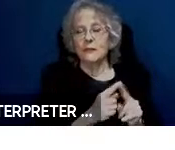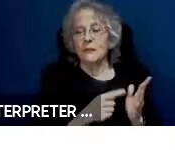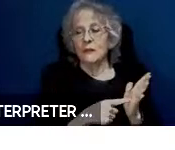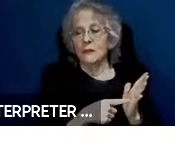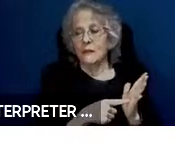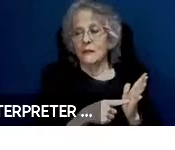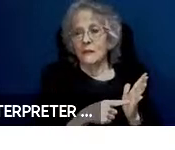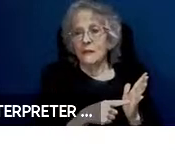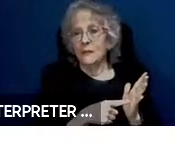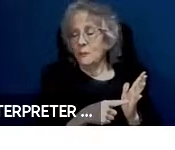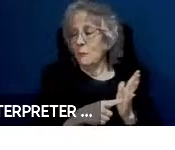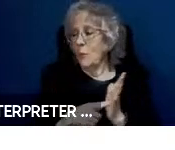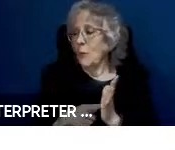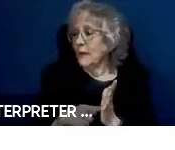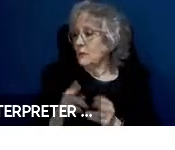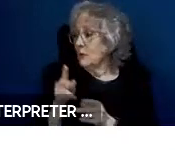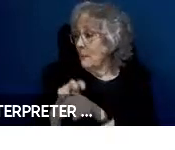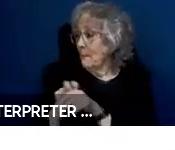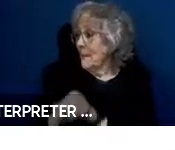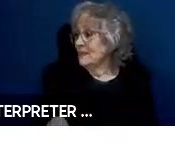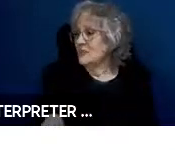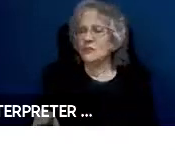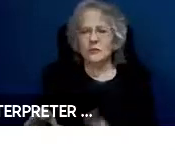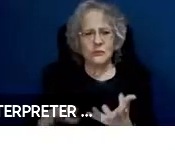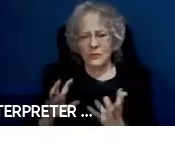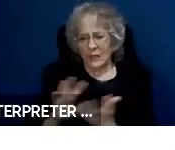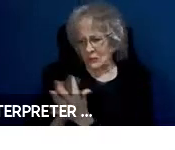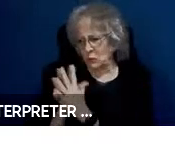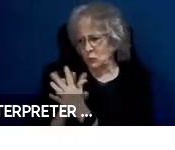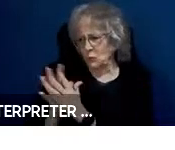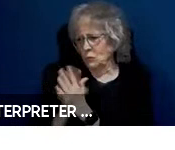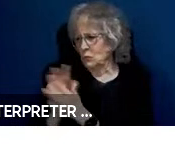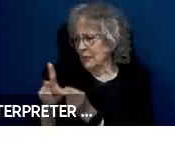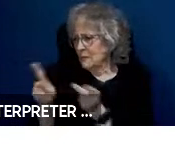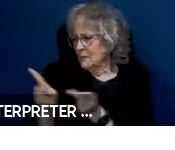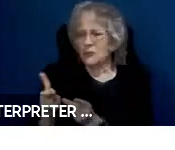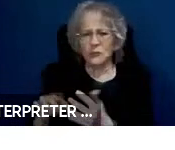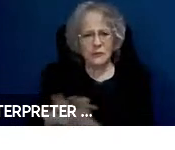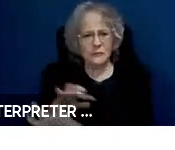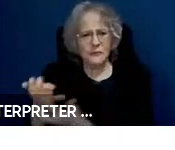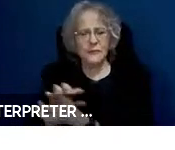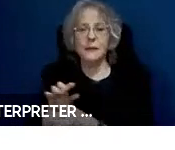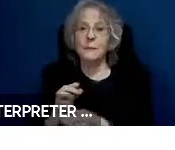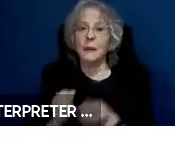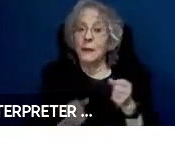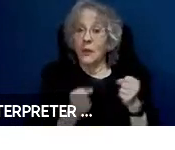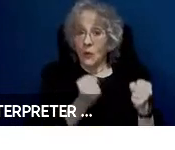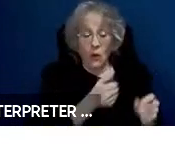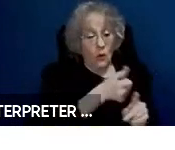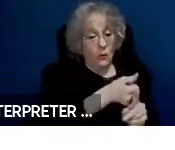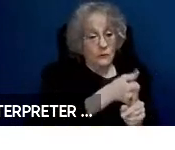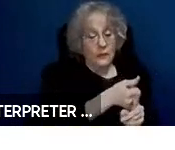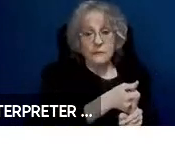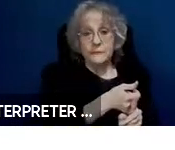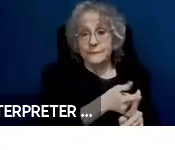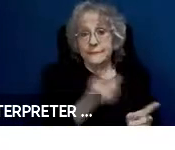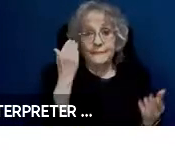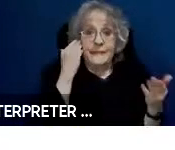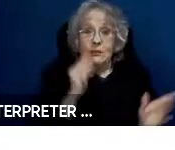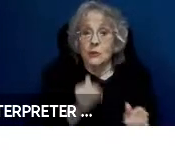location. Again as Aaron pointed out, the cars may have no idea where this person is and whatever